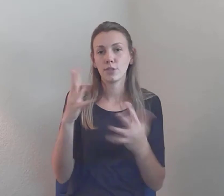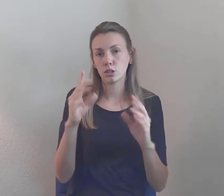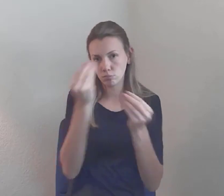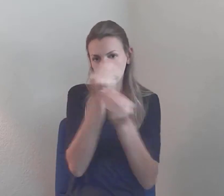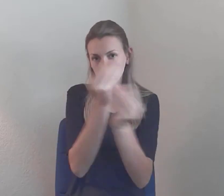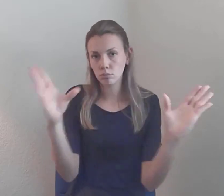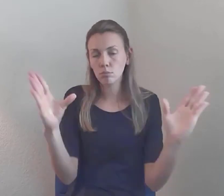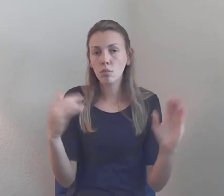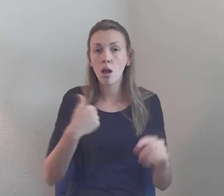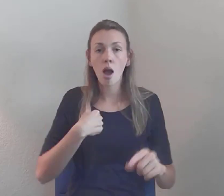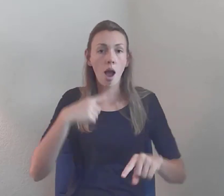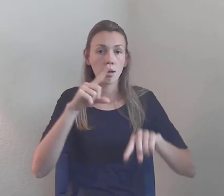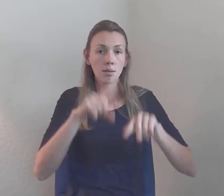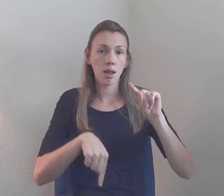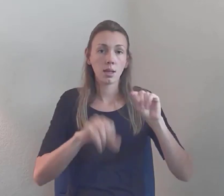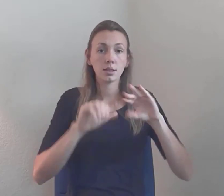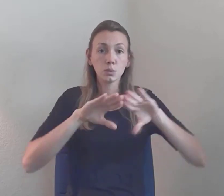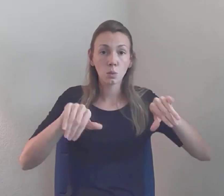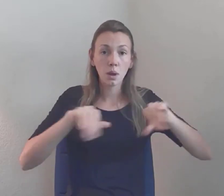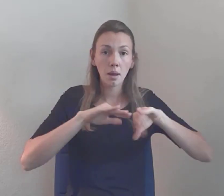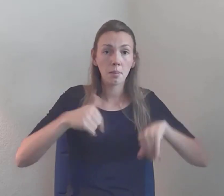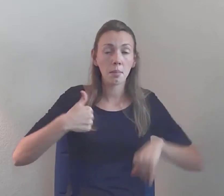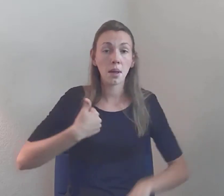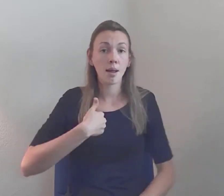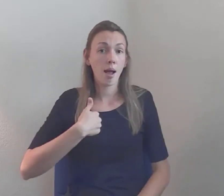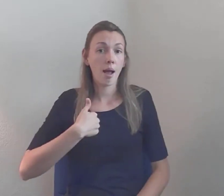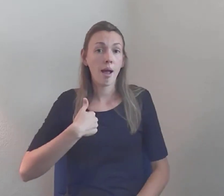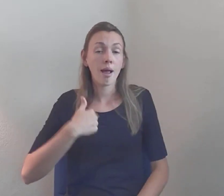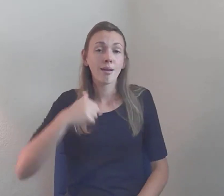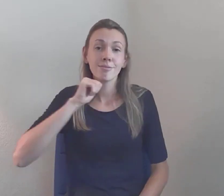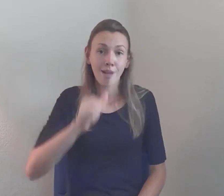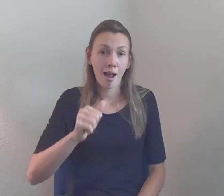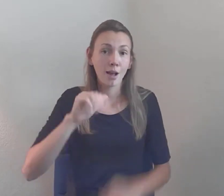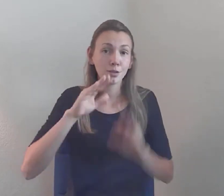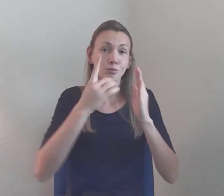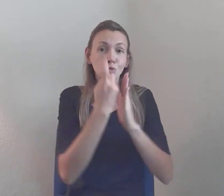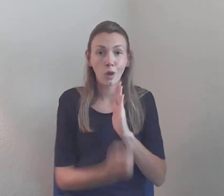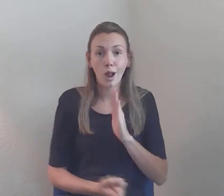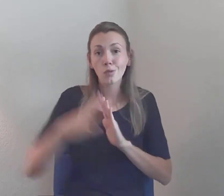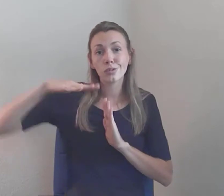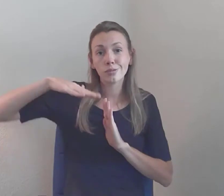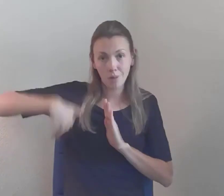Disability Rights Activist..." The book is organized into sections that include, my world...